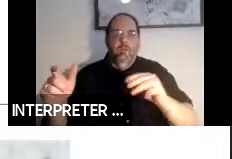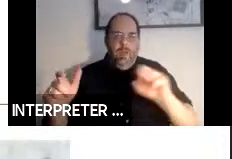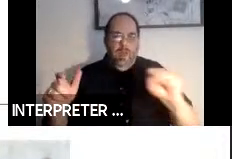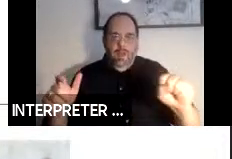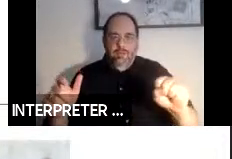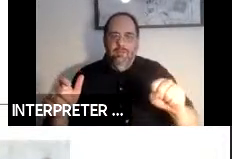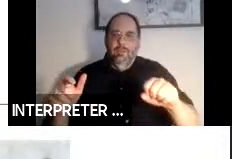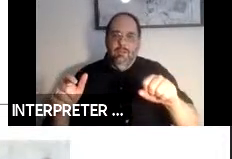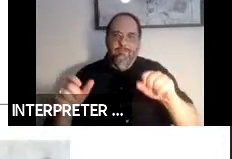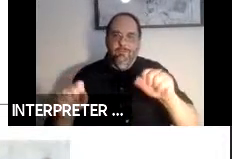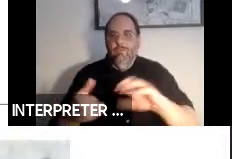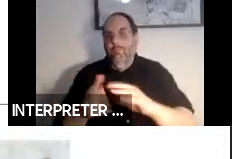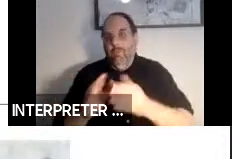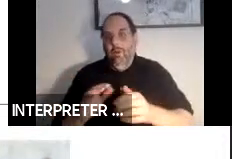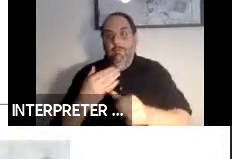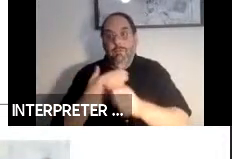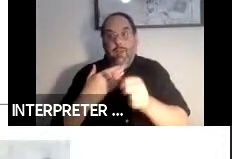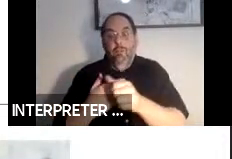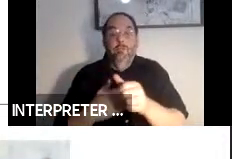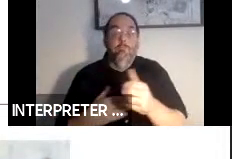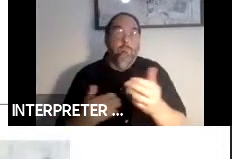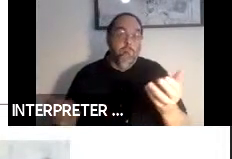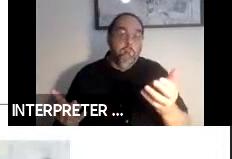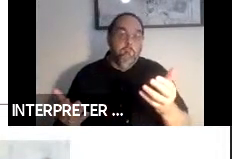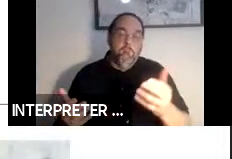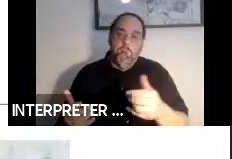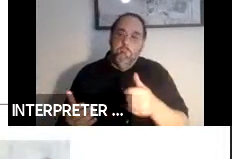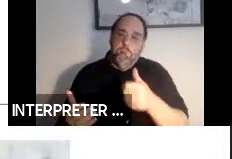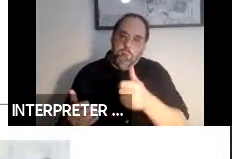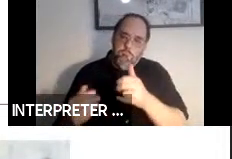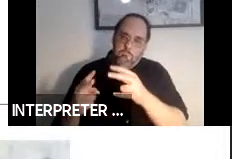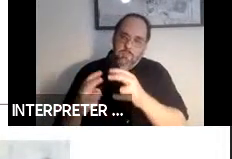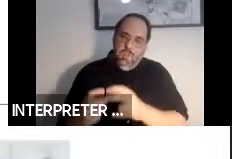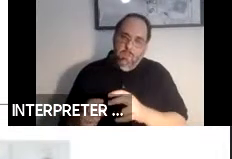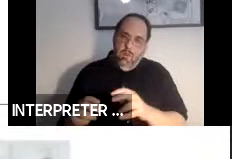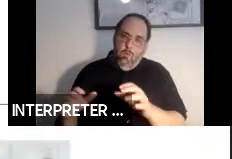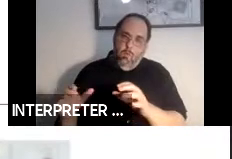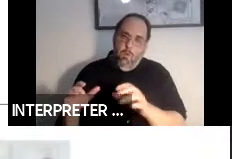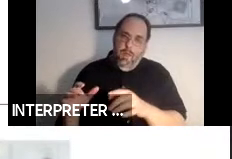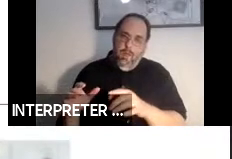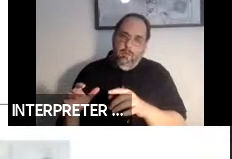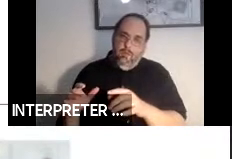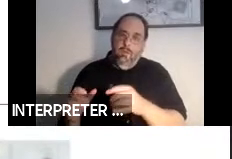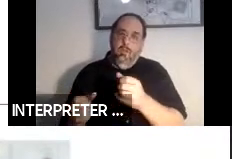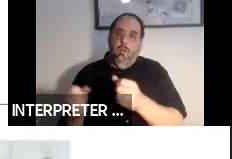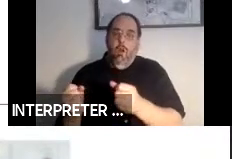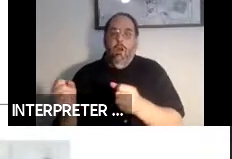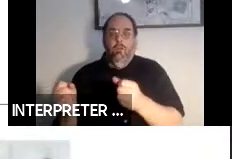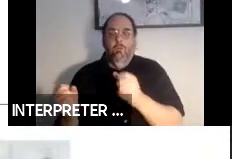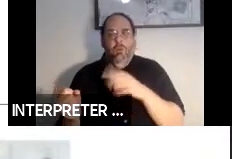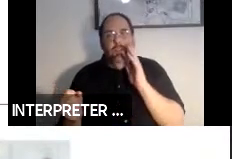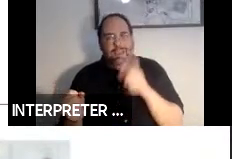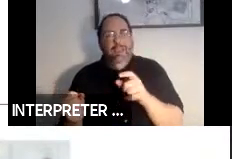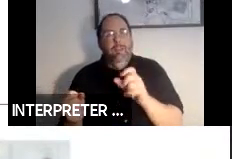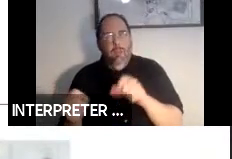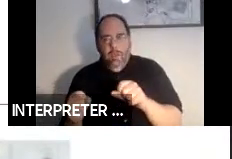dangerous, is self-assessment of performance. The cars are going to need to be able to inform the